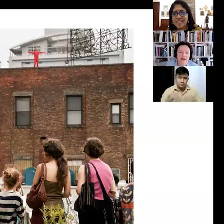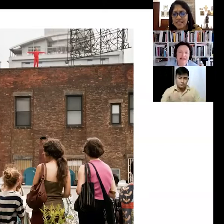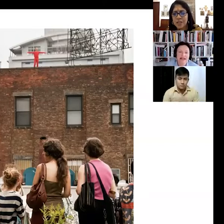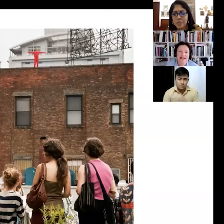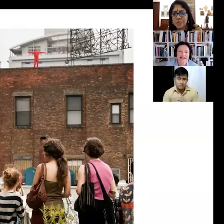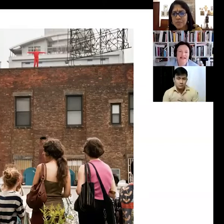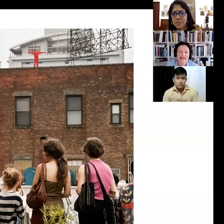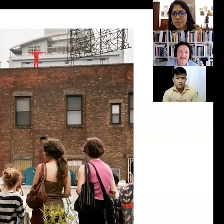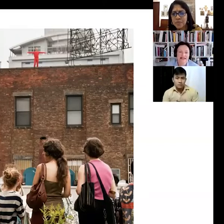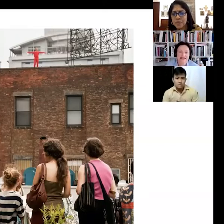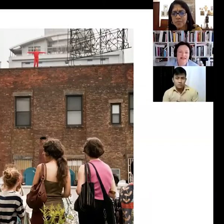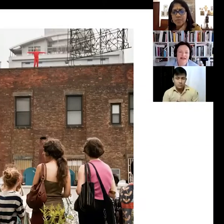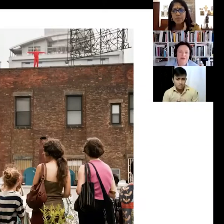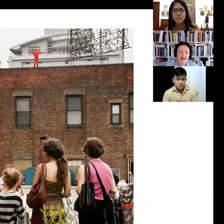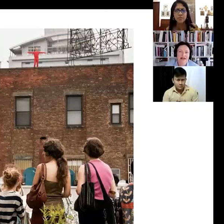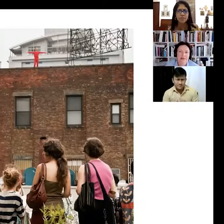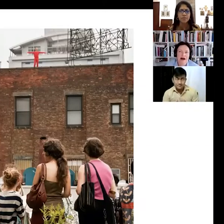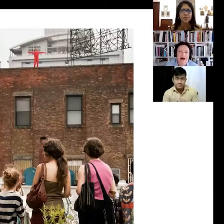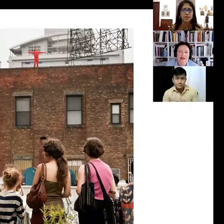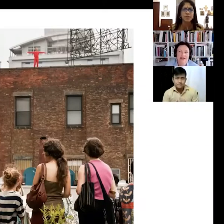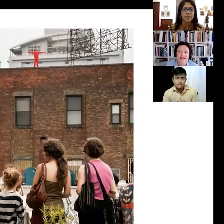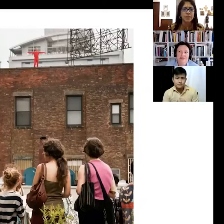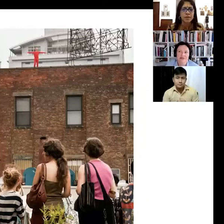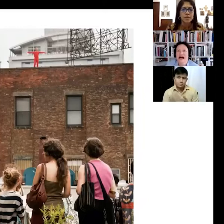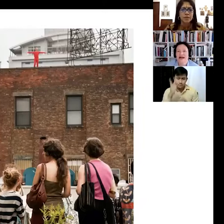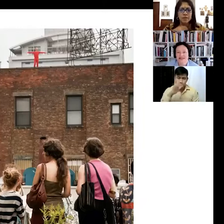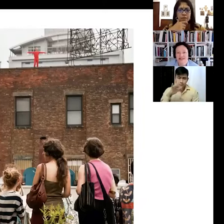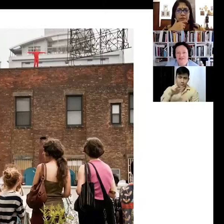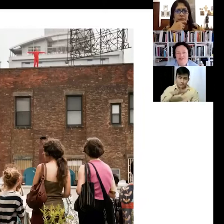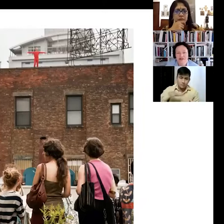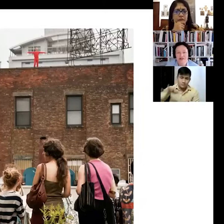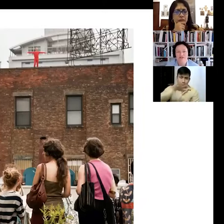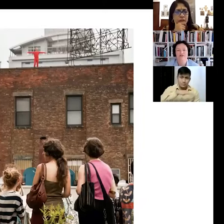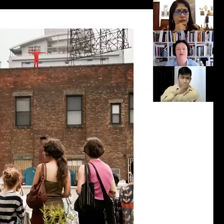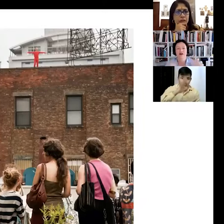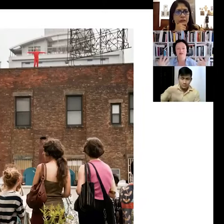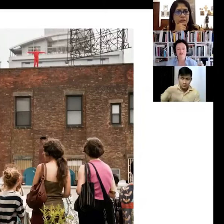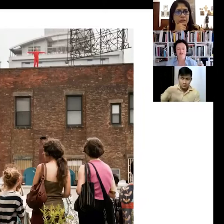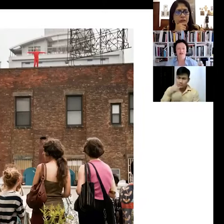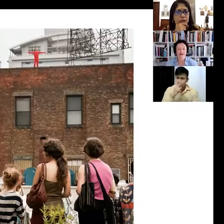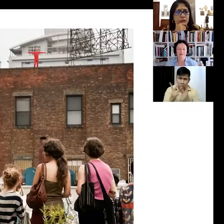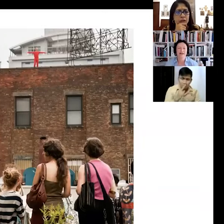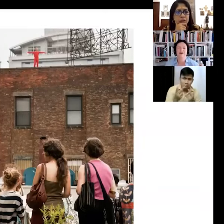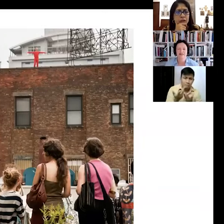but it is in a way the part that is the most active- that really involves the best part of